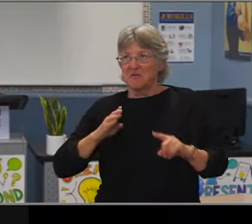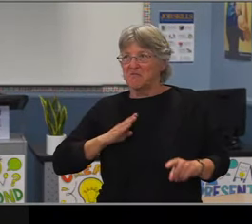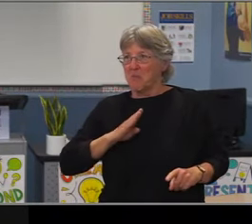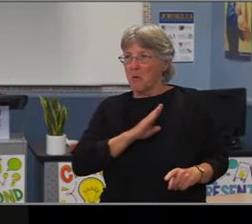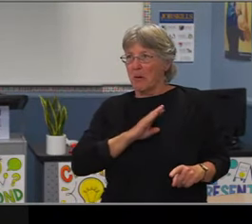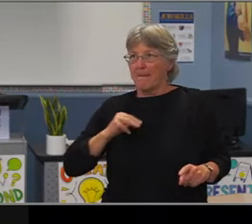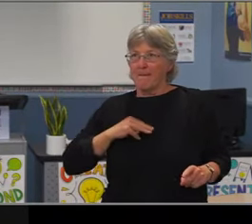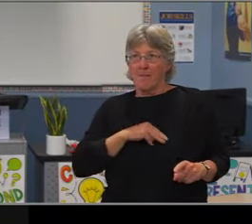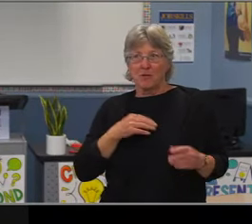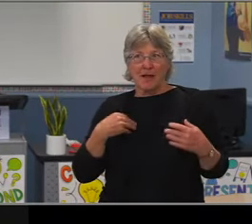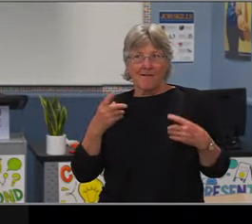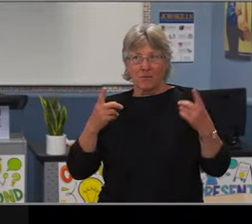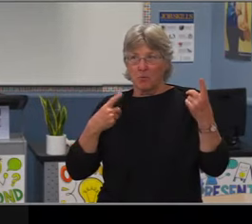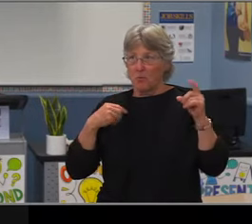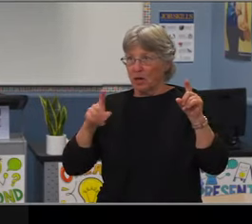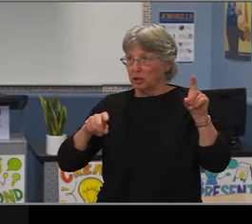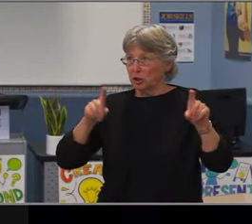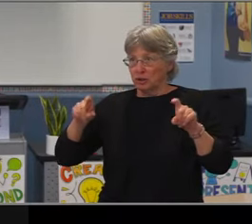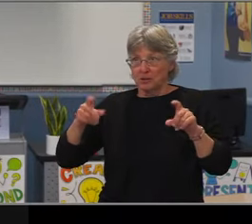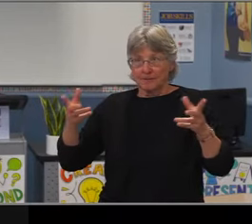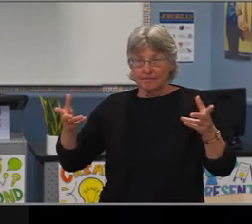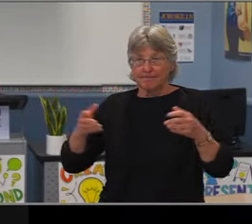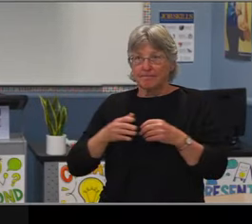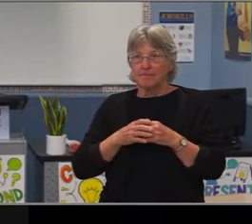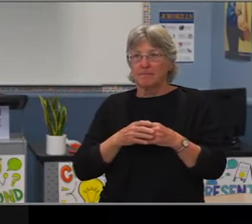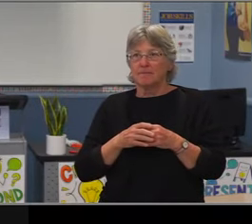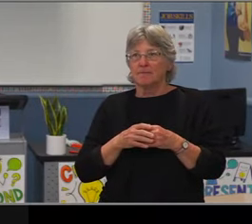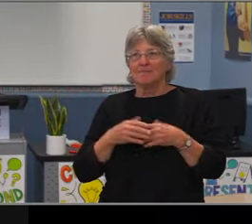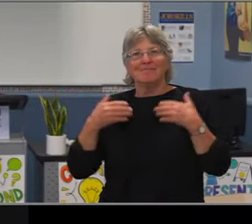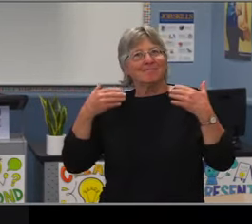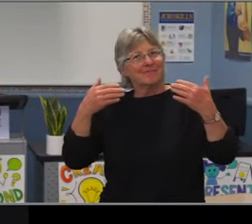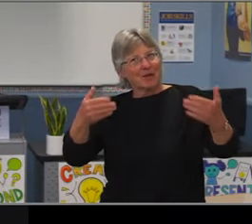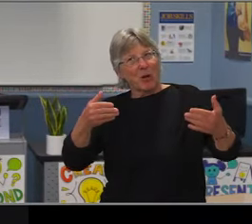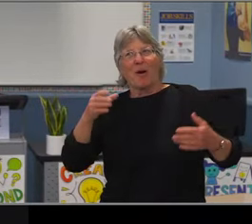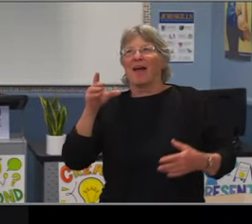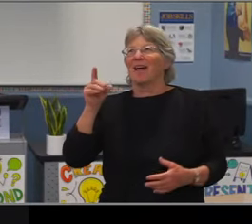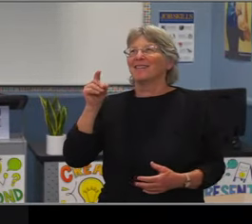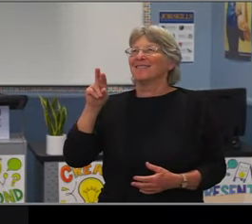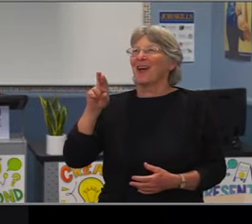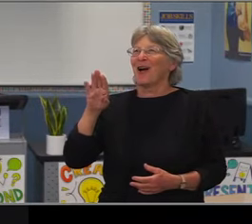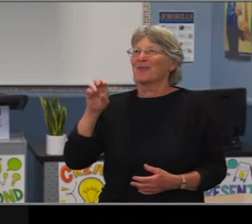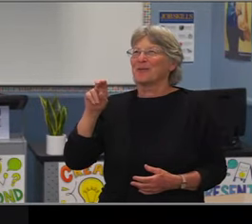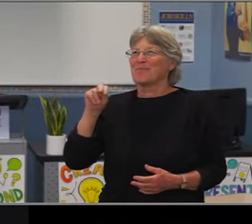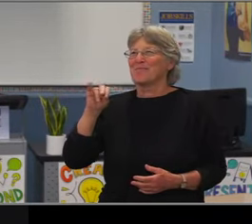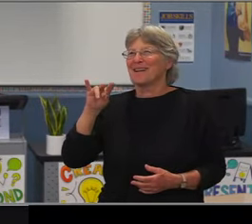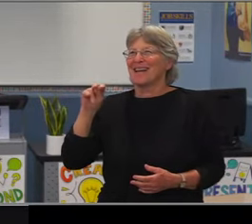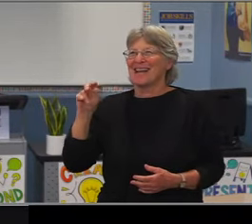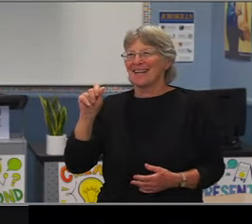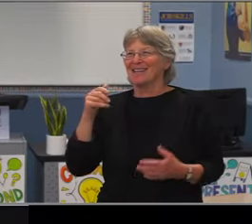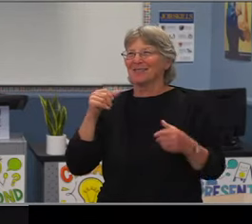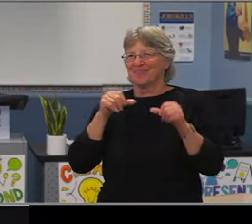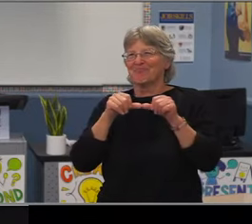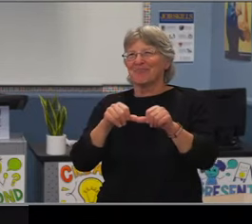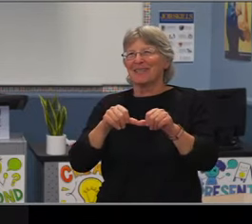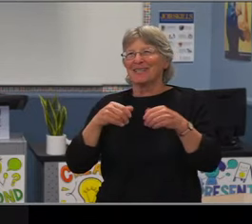So at the high school level, we're looking at the success rate of our students, not just GPA, but also who's taking AP classes